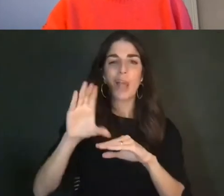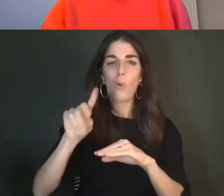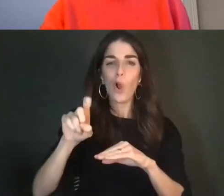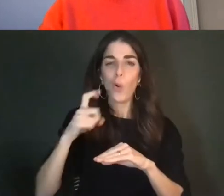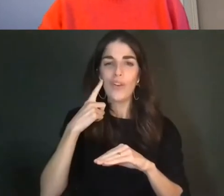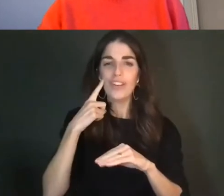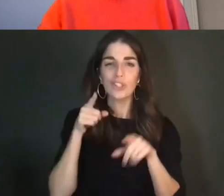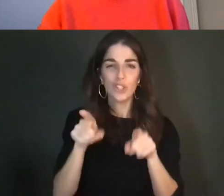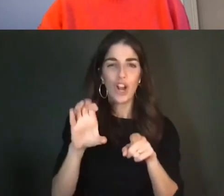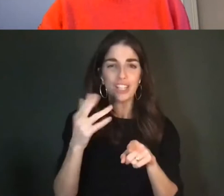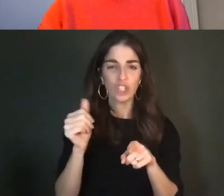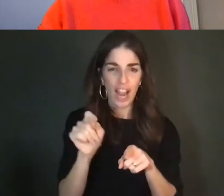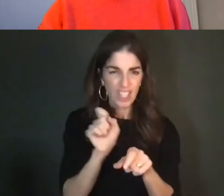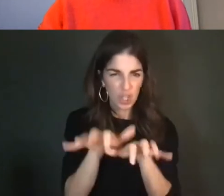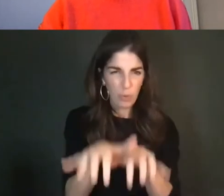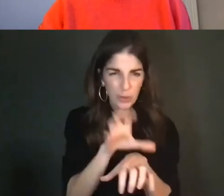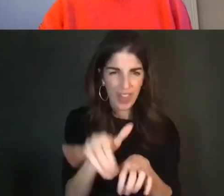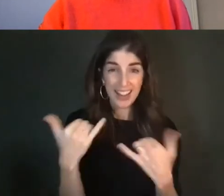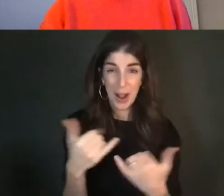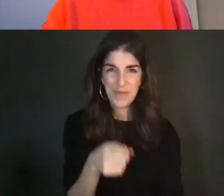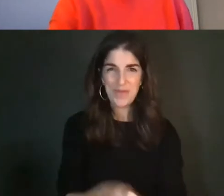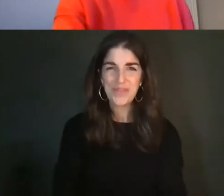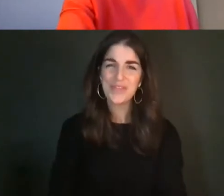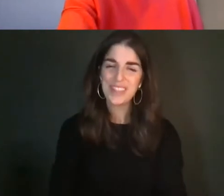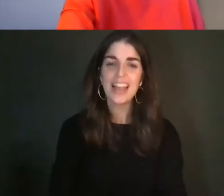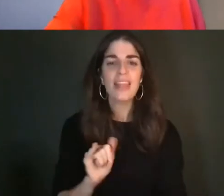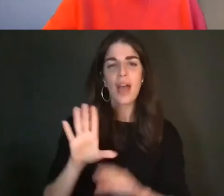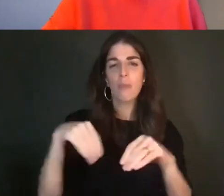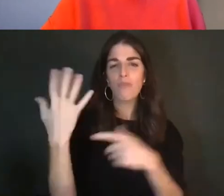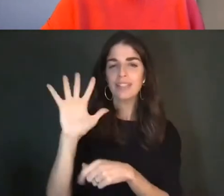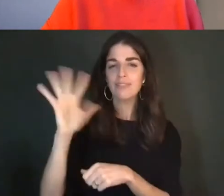going to do that right now, which will provide a five dollar discount toward the purchases